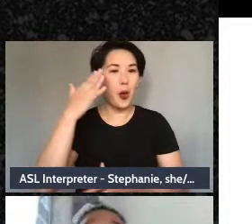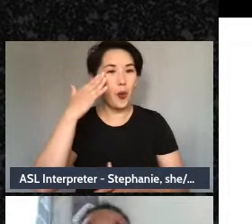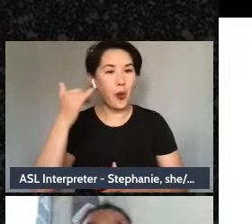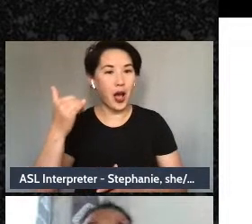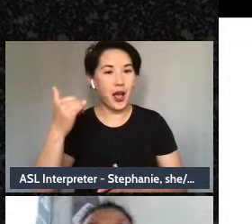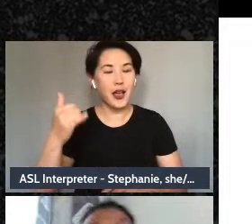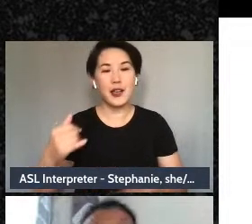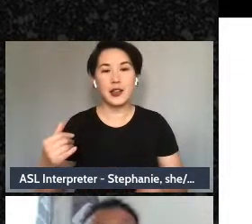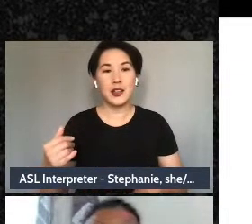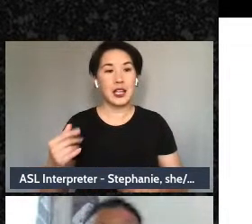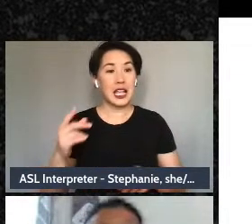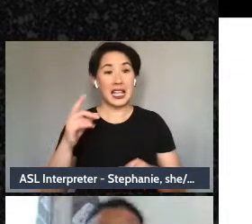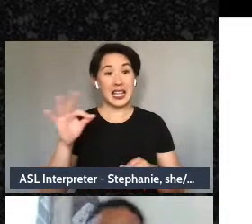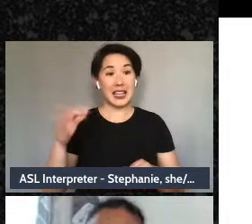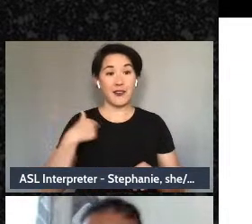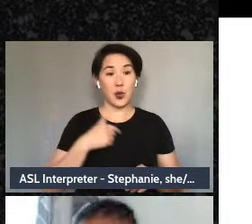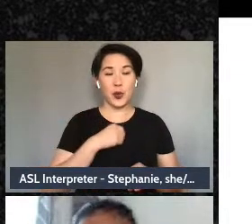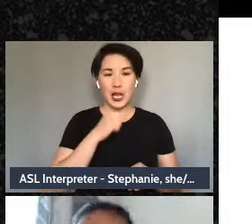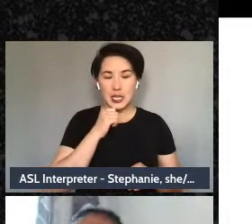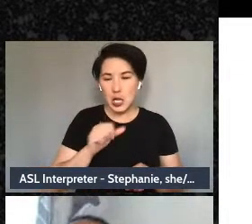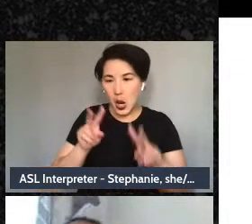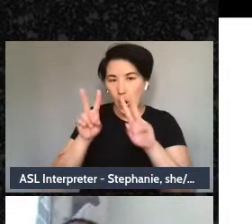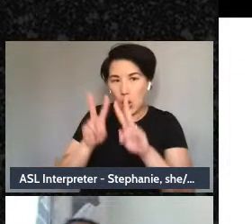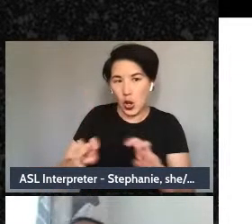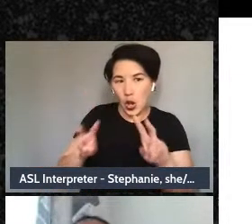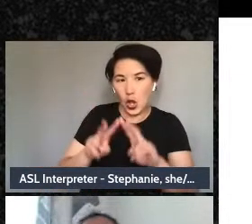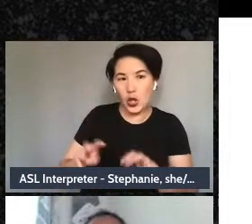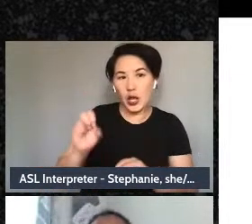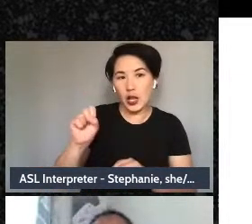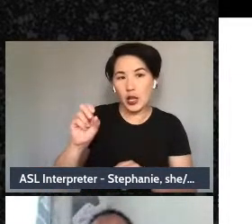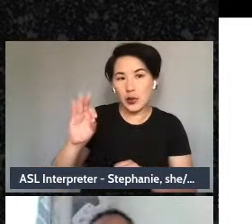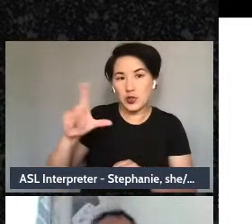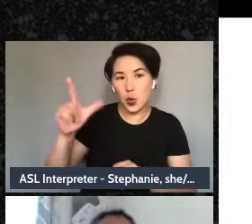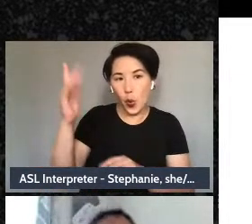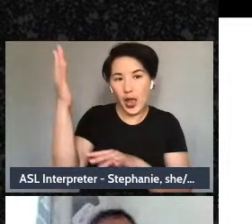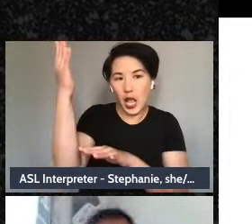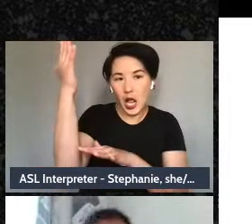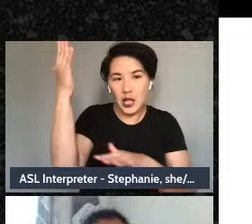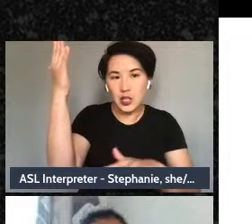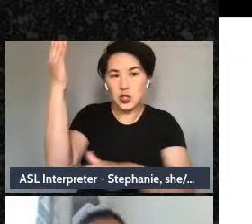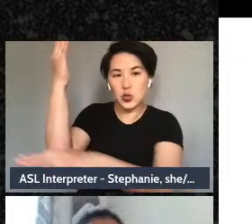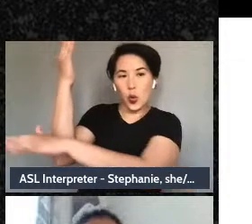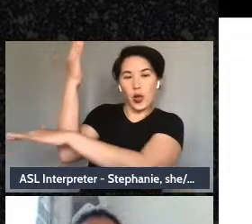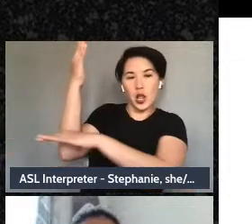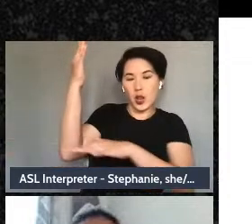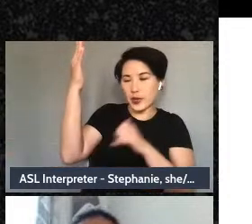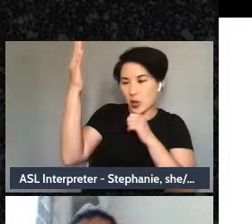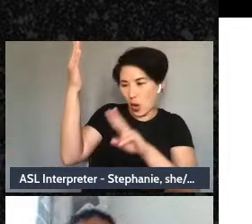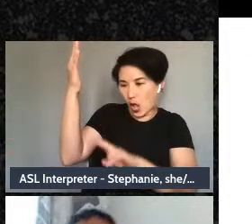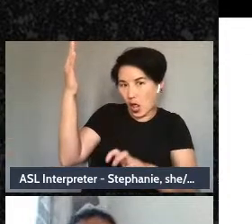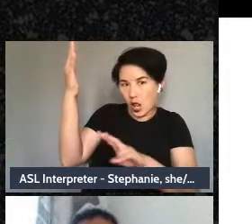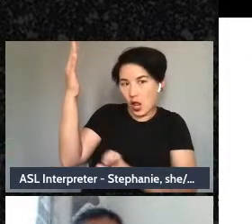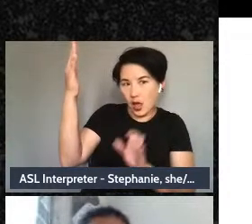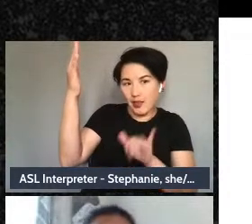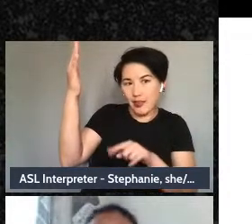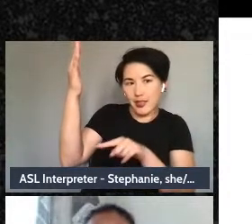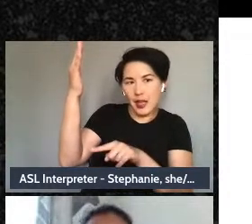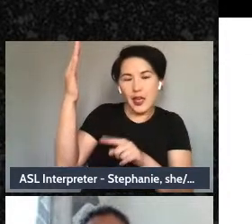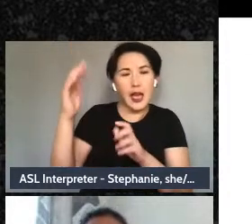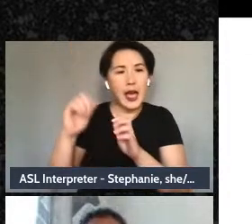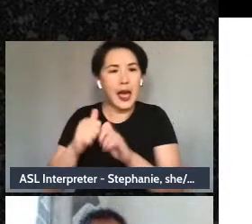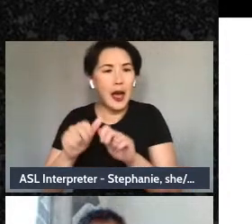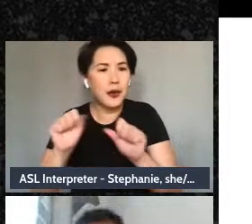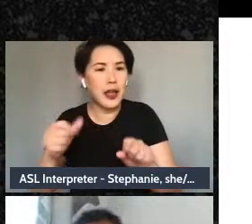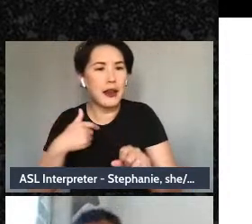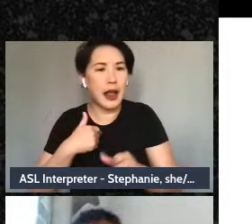soil, the soil - the beliefs thatI have come up in how can I create or help with my comrades and my